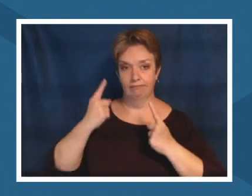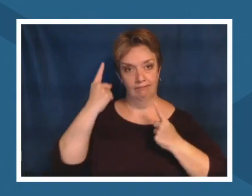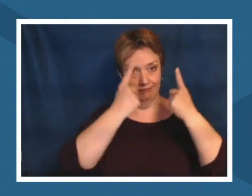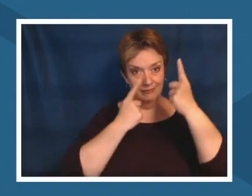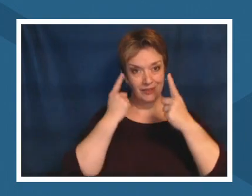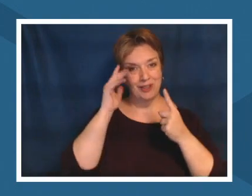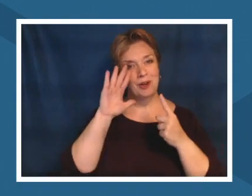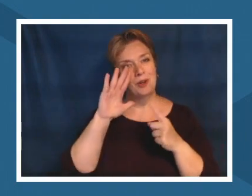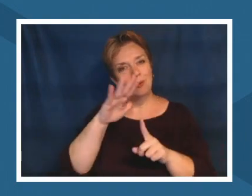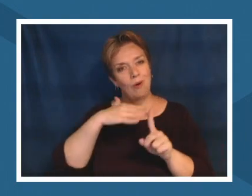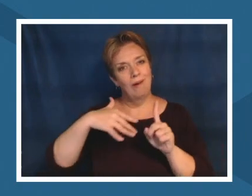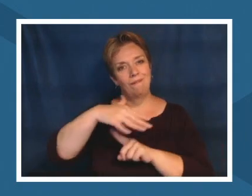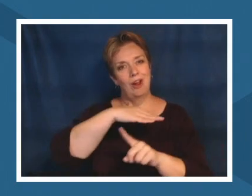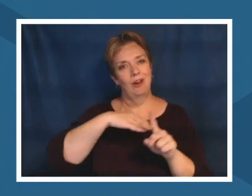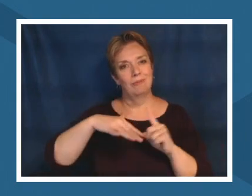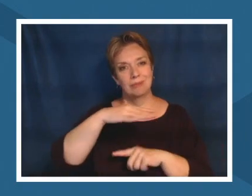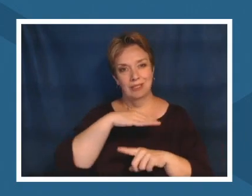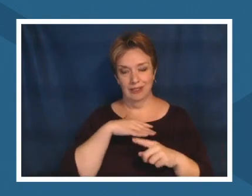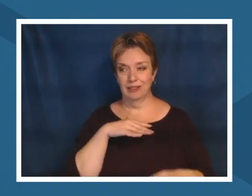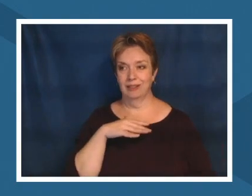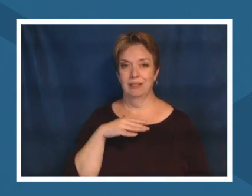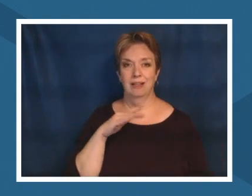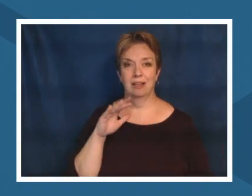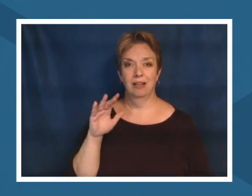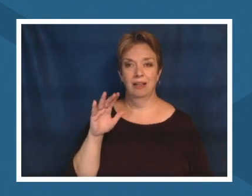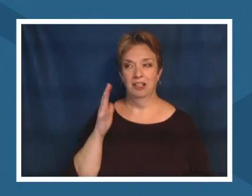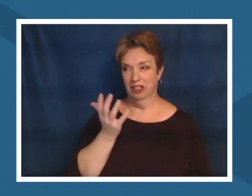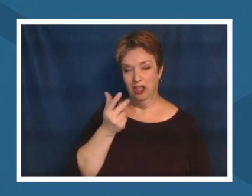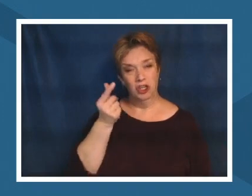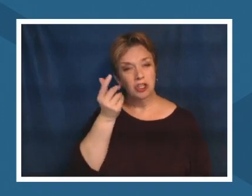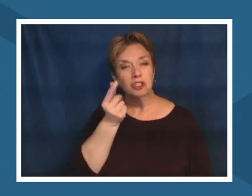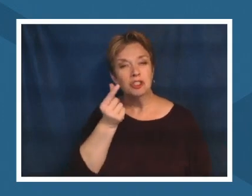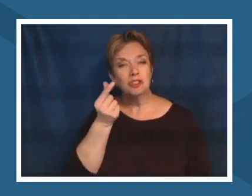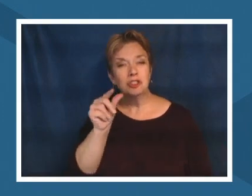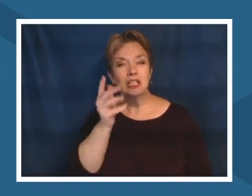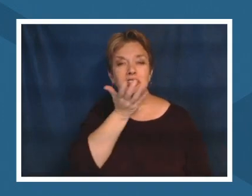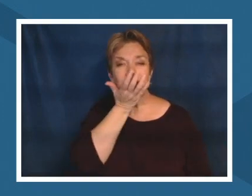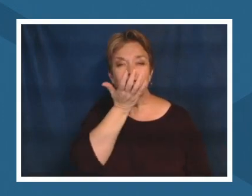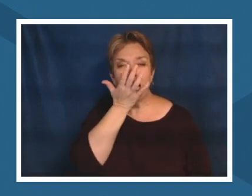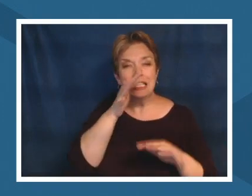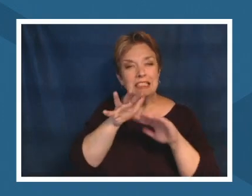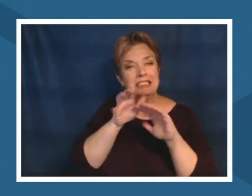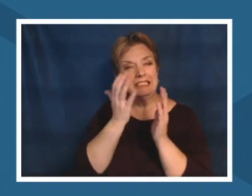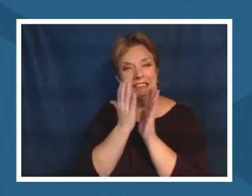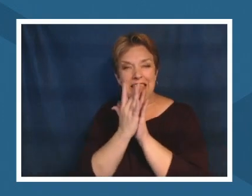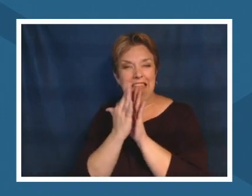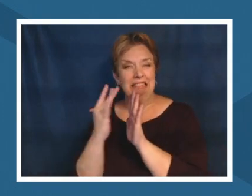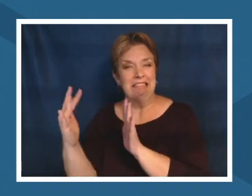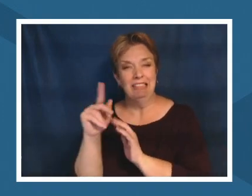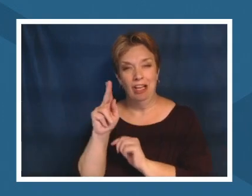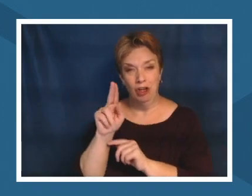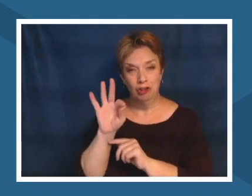um turf is horrible for the environment